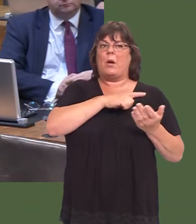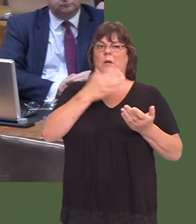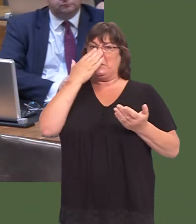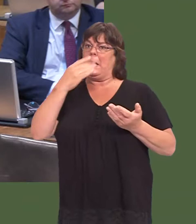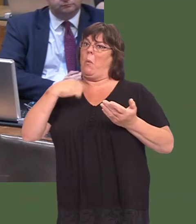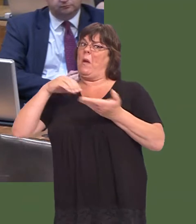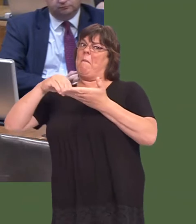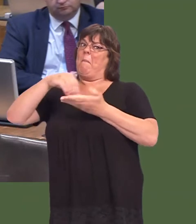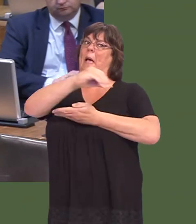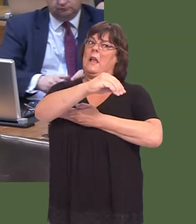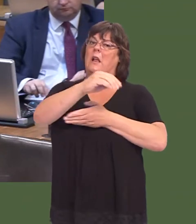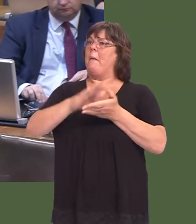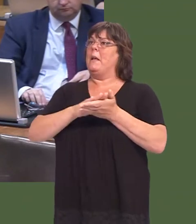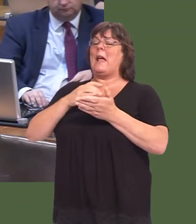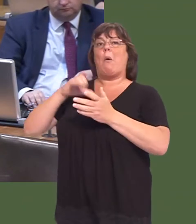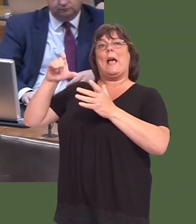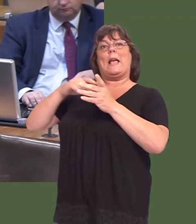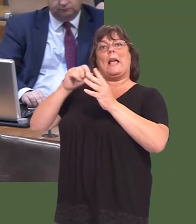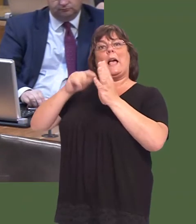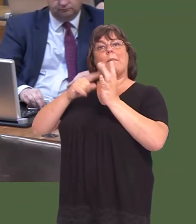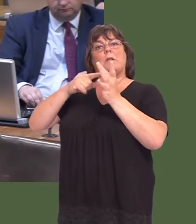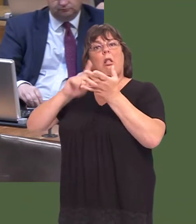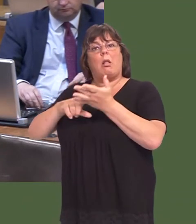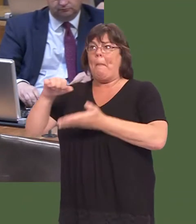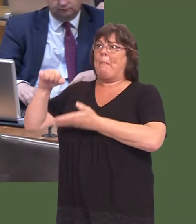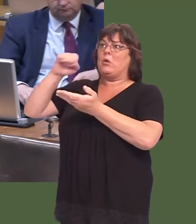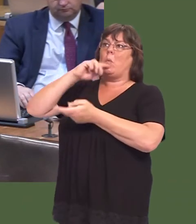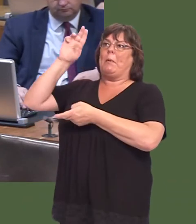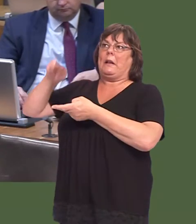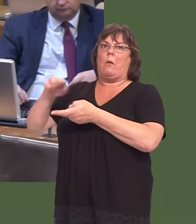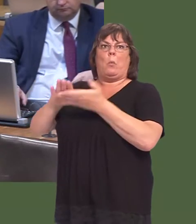and the money would be cut from our capital budget, which would mean, for example, potentially having to make cuts in this financial year.